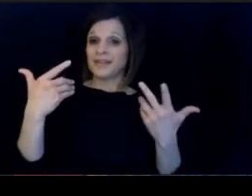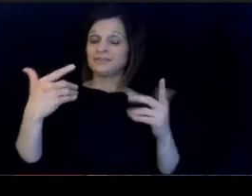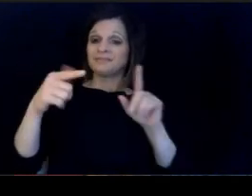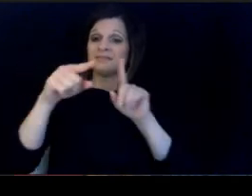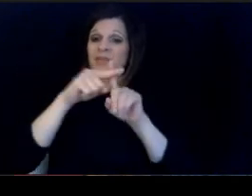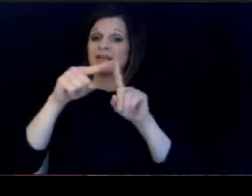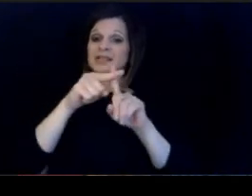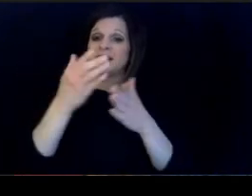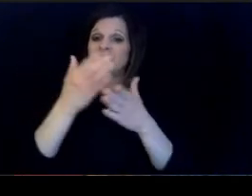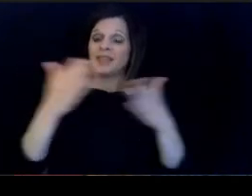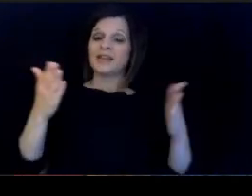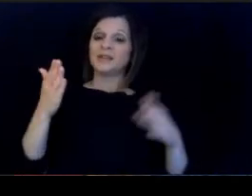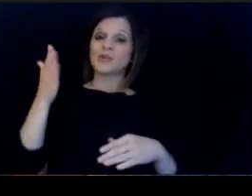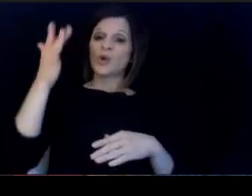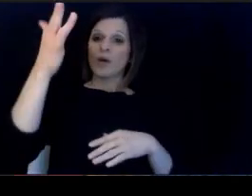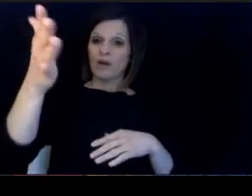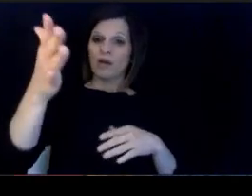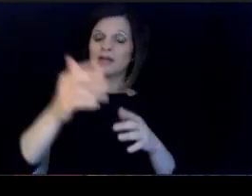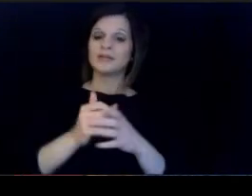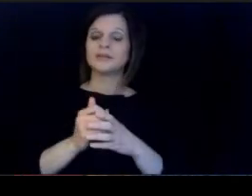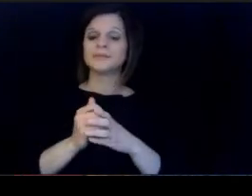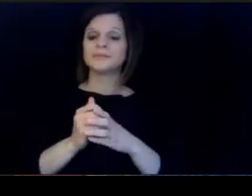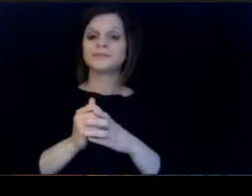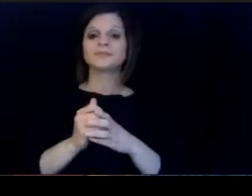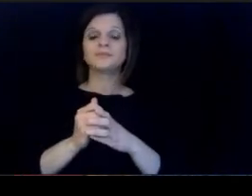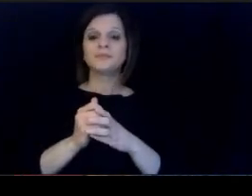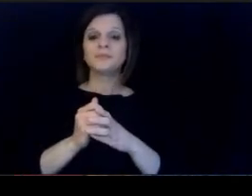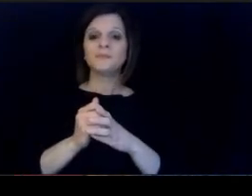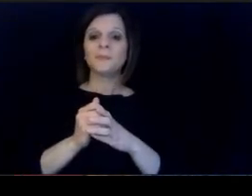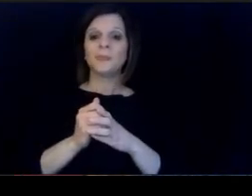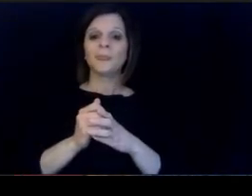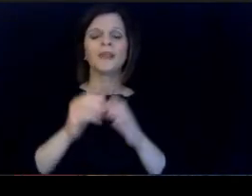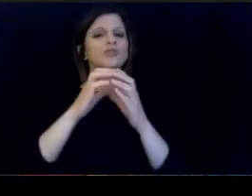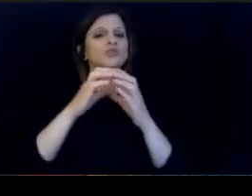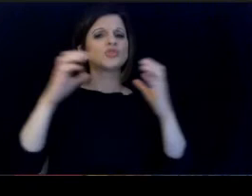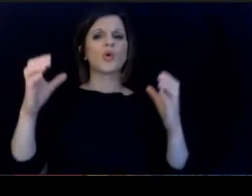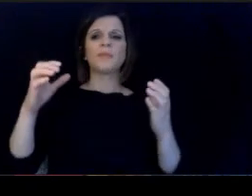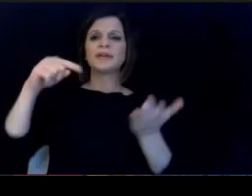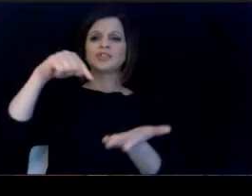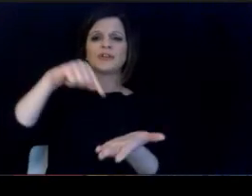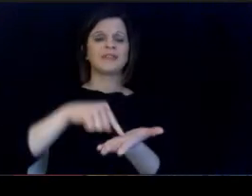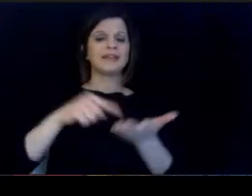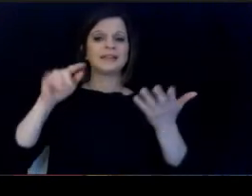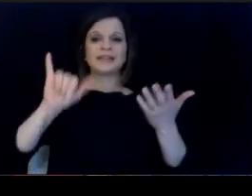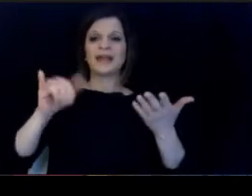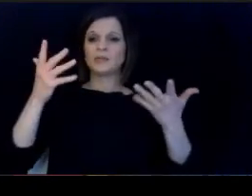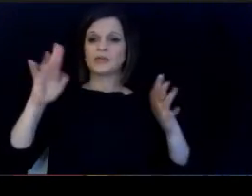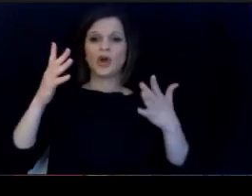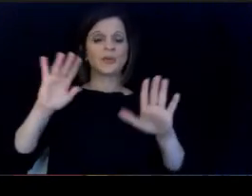seeing light at the end of the tunnel in terms of emerging from. Cova, there's so much of this that was already in.